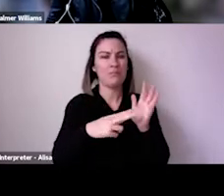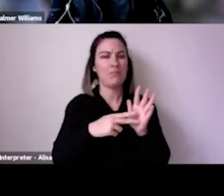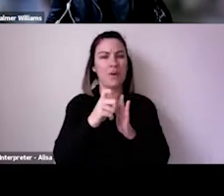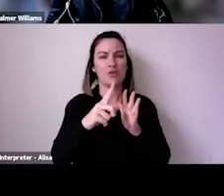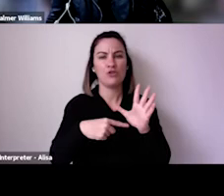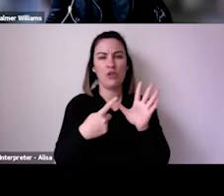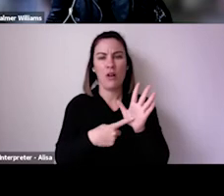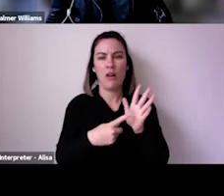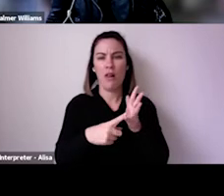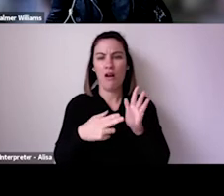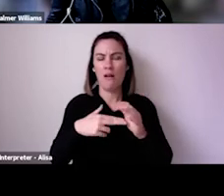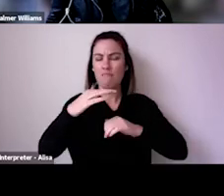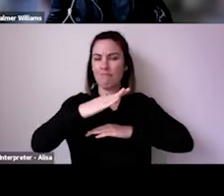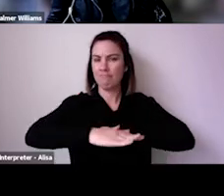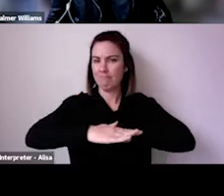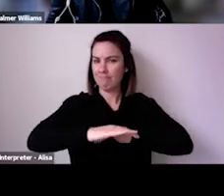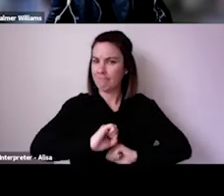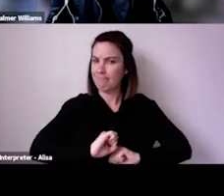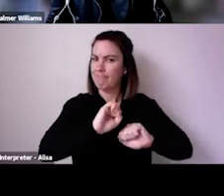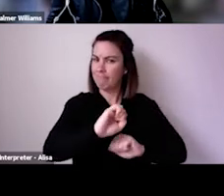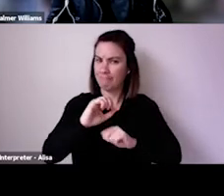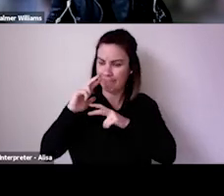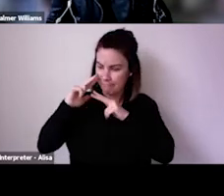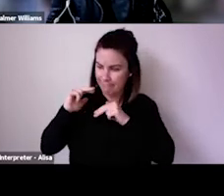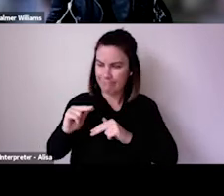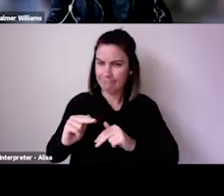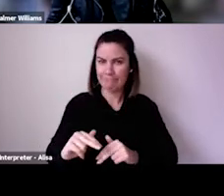important right now to have that up to date information and there are real advantages